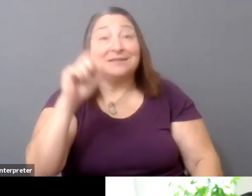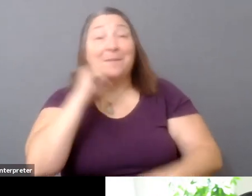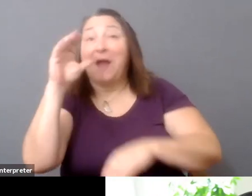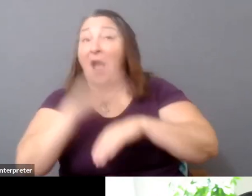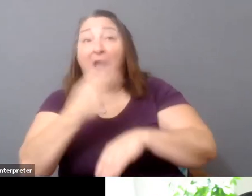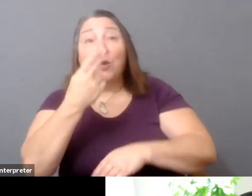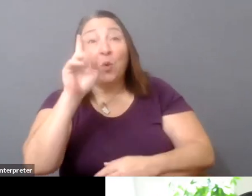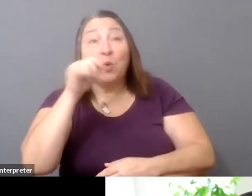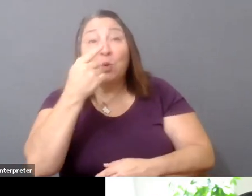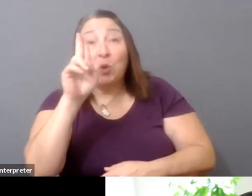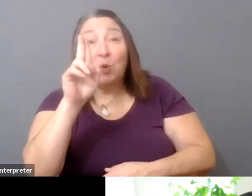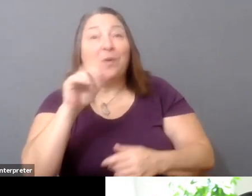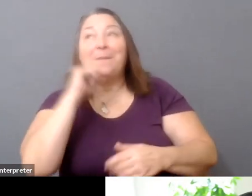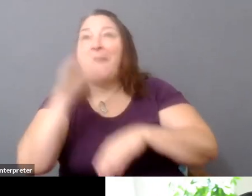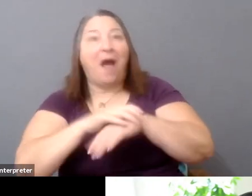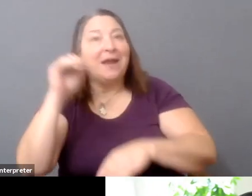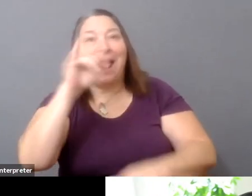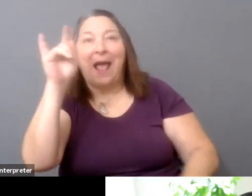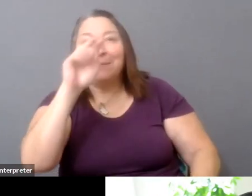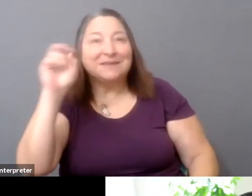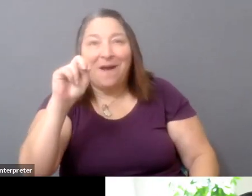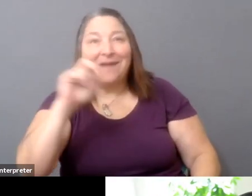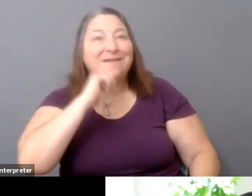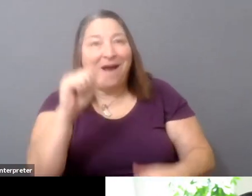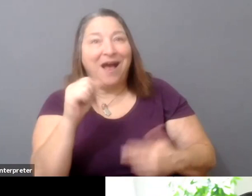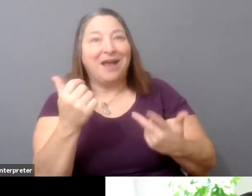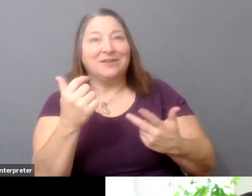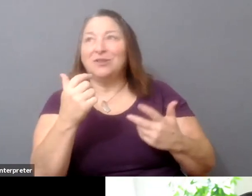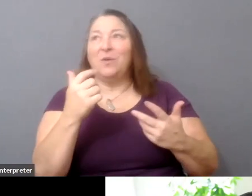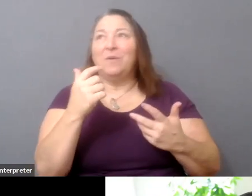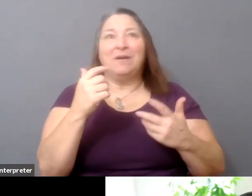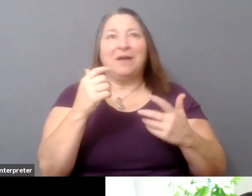Then it feels like your other option is this, you know,